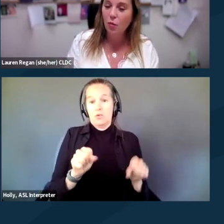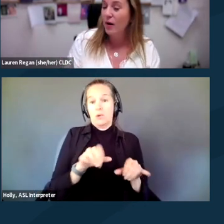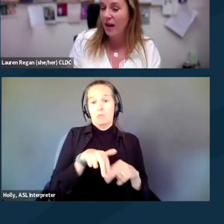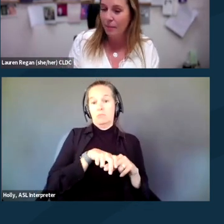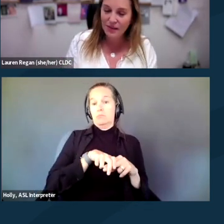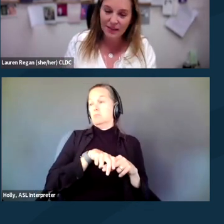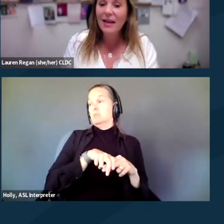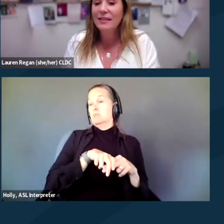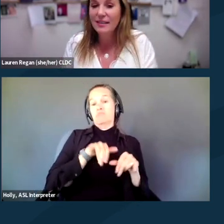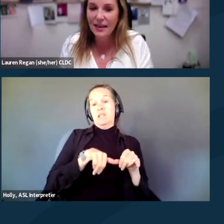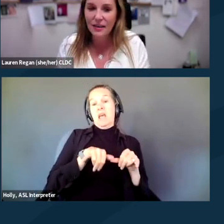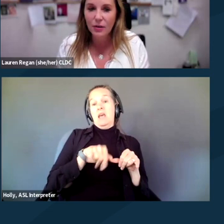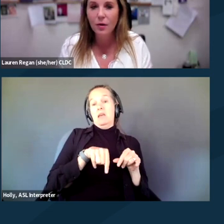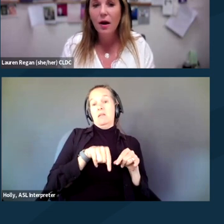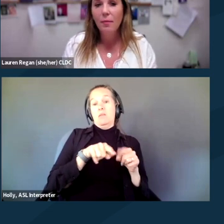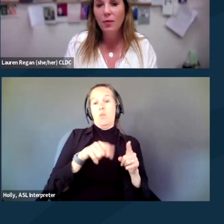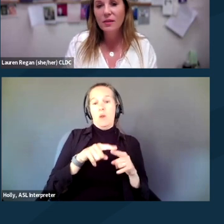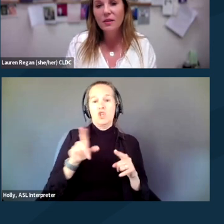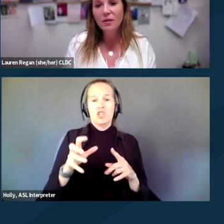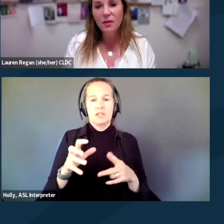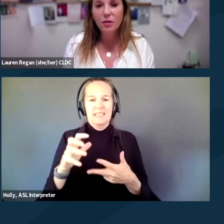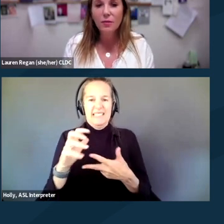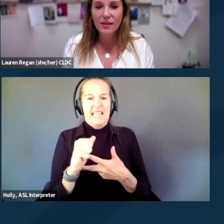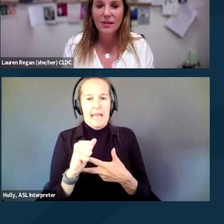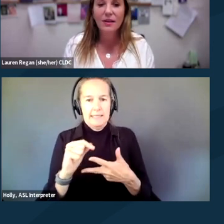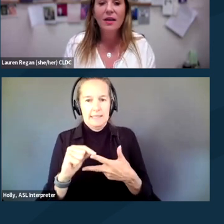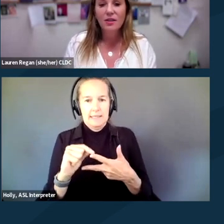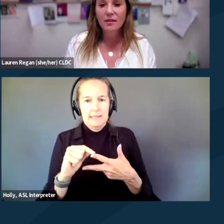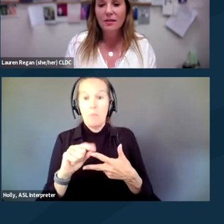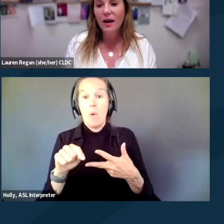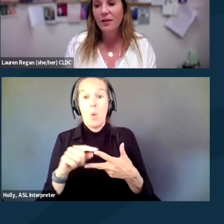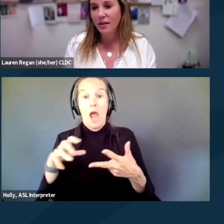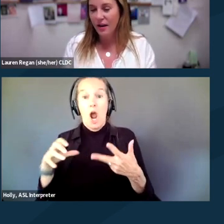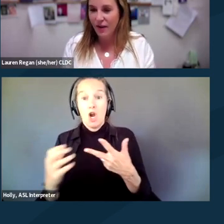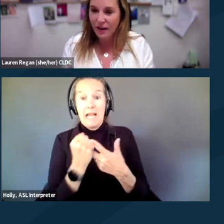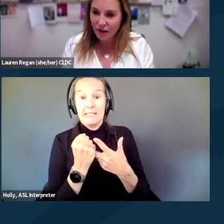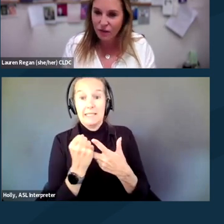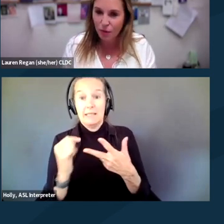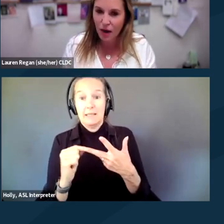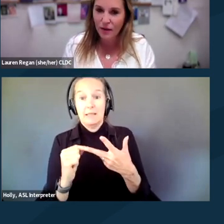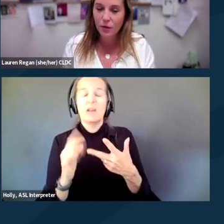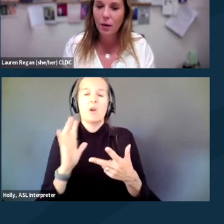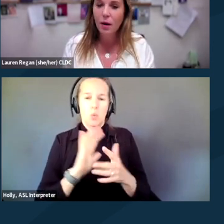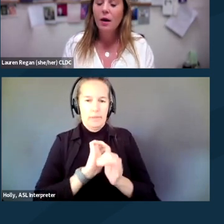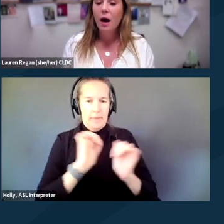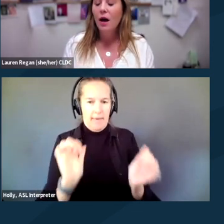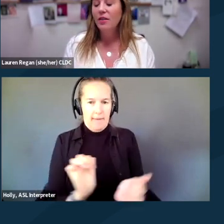when a cop is detaining you. But once you're arrested, chances are, you're gonna have handcuffs put on you.